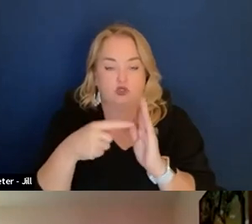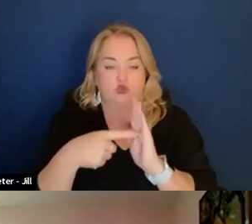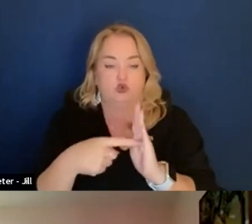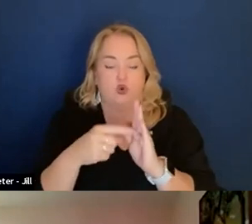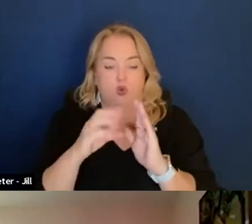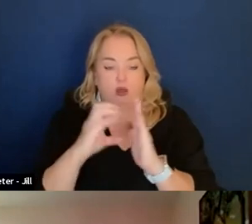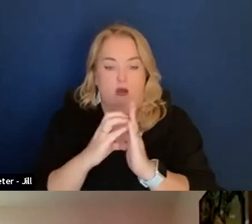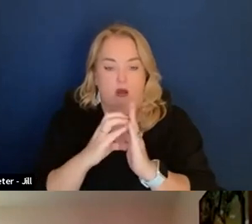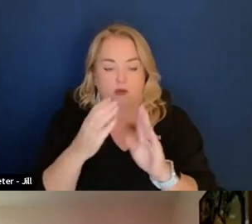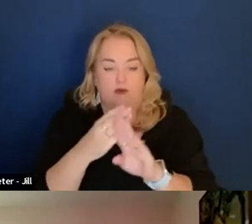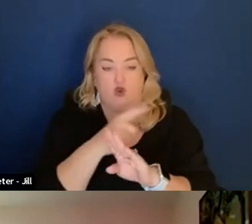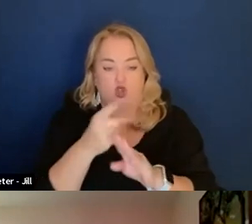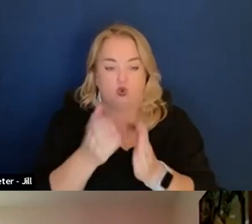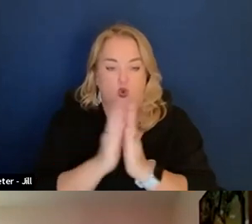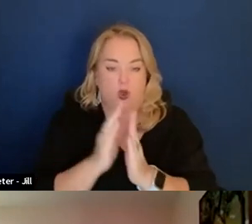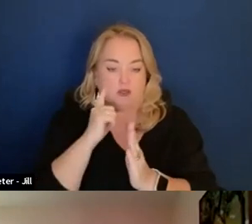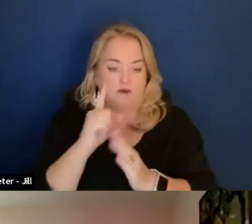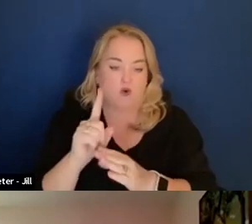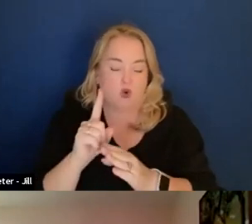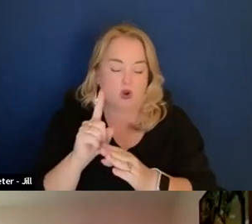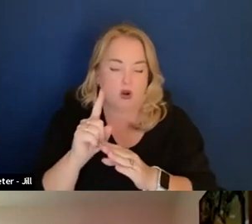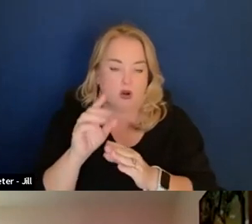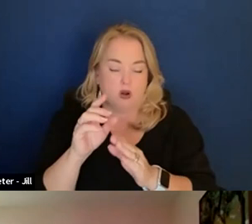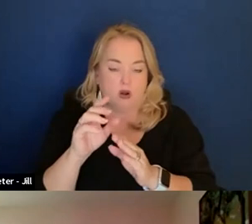before you request proposals or quotes.